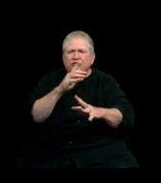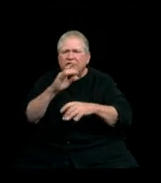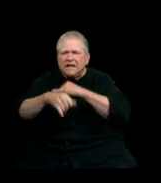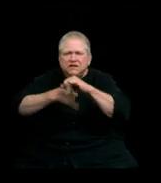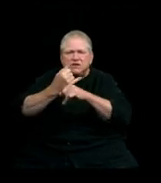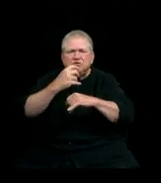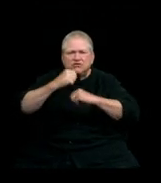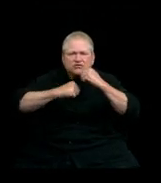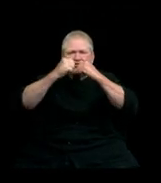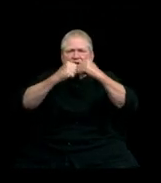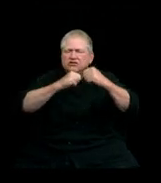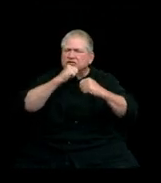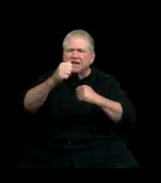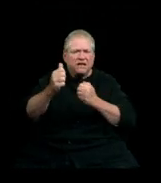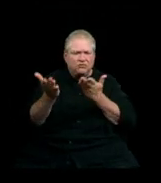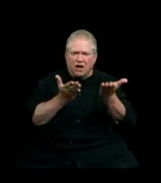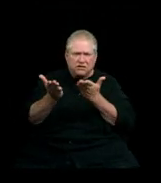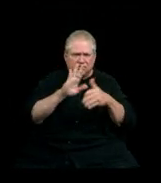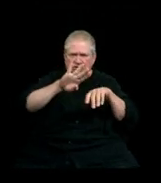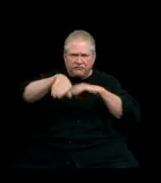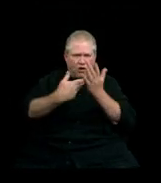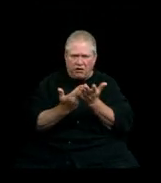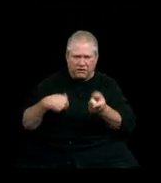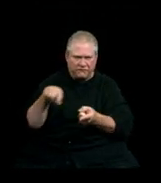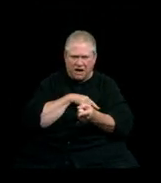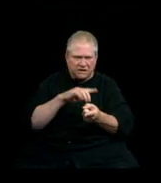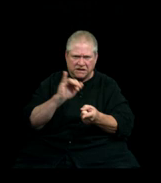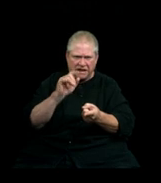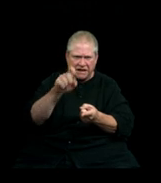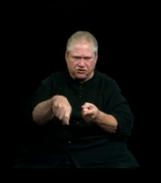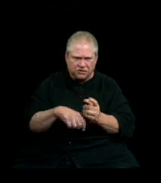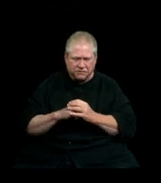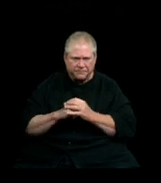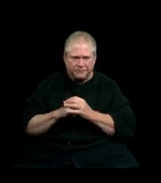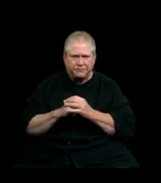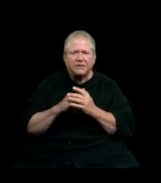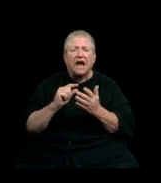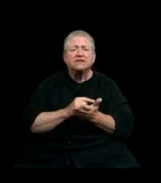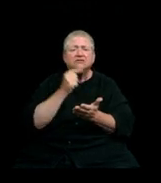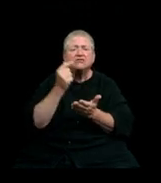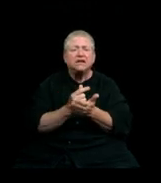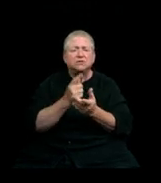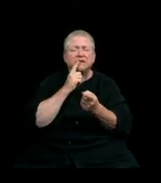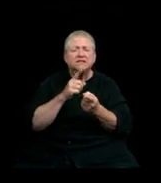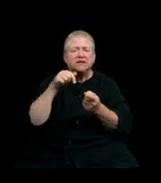that do not serve all of us as well as they should. As graduates of the reset generation,